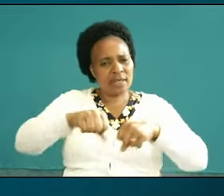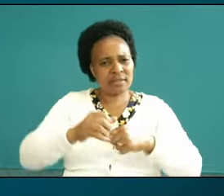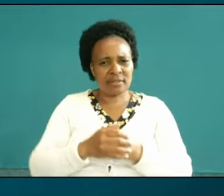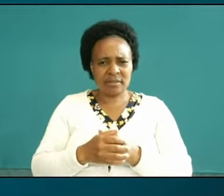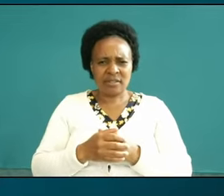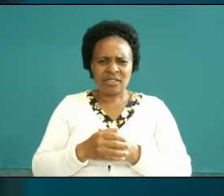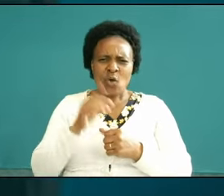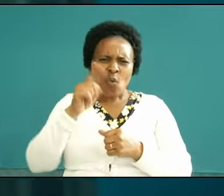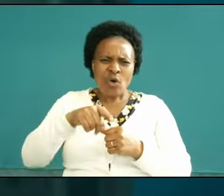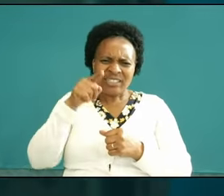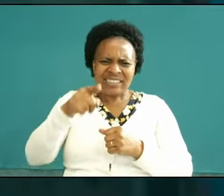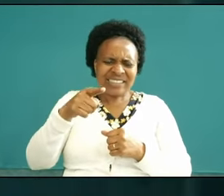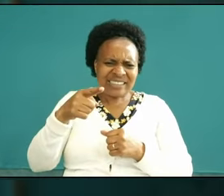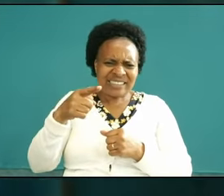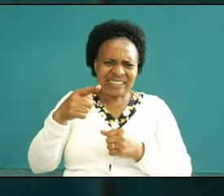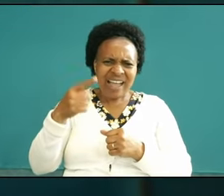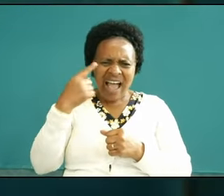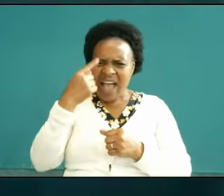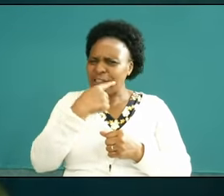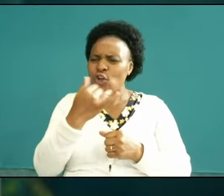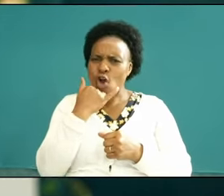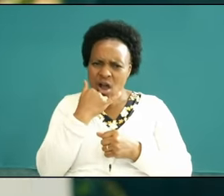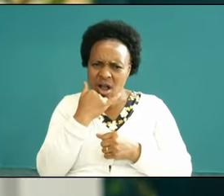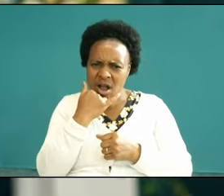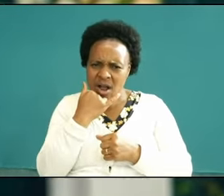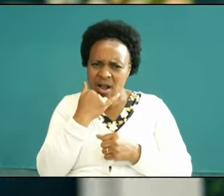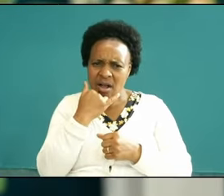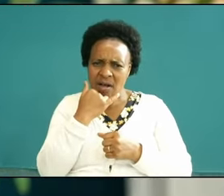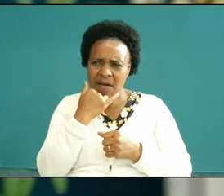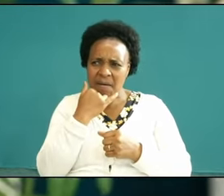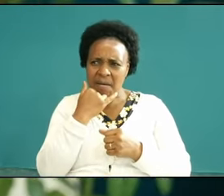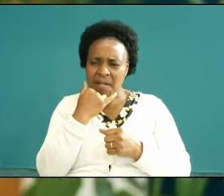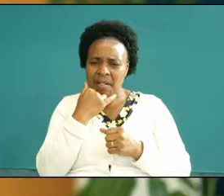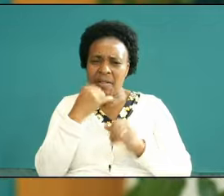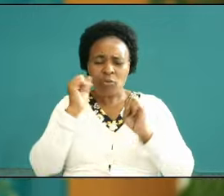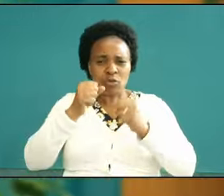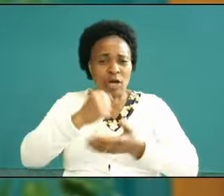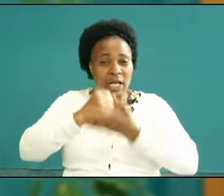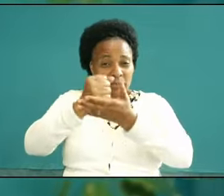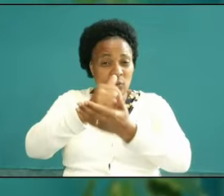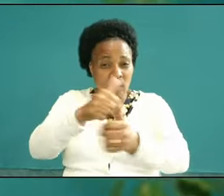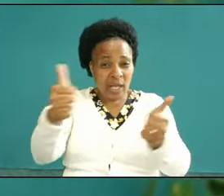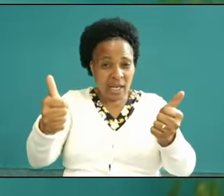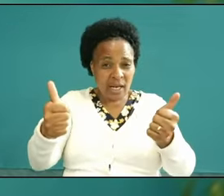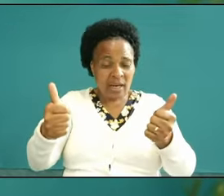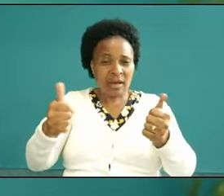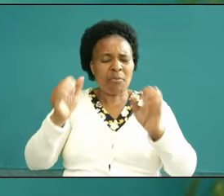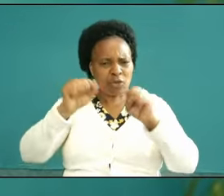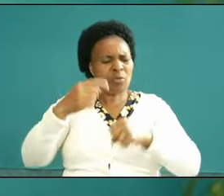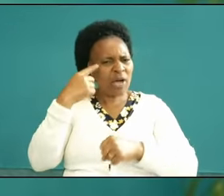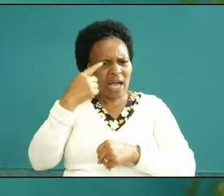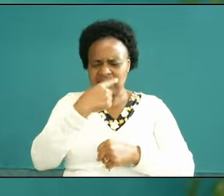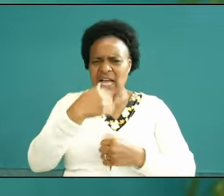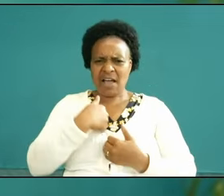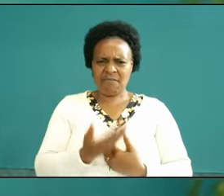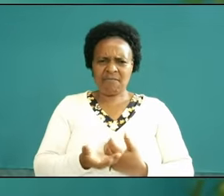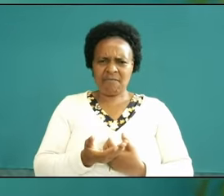he seeing or he was not seeing did he have eyes or He Didn't Have Eyes he had eyes but then El said